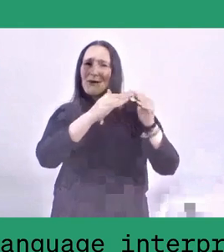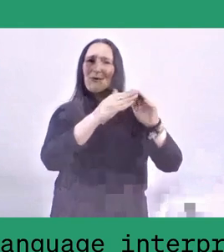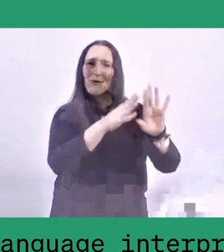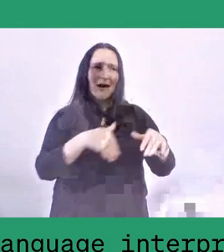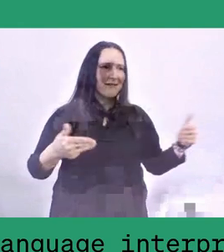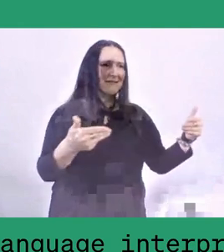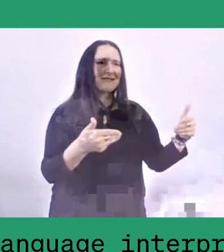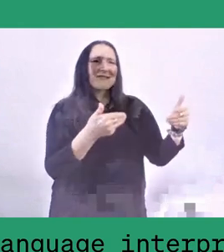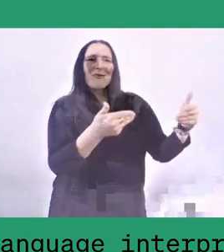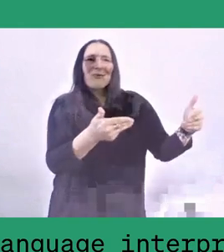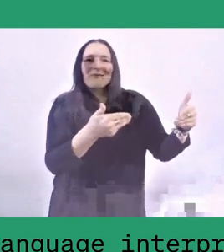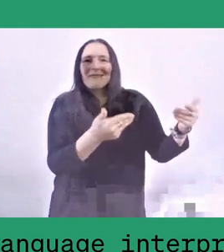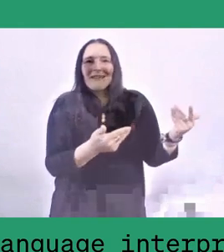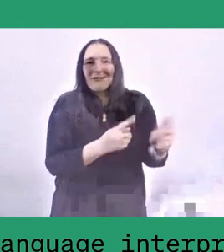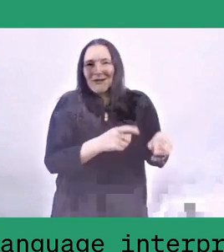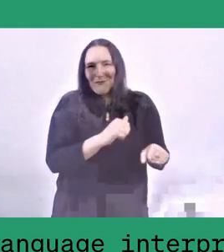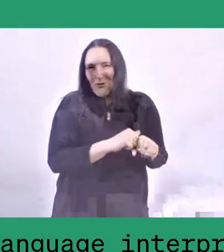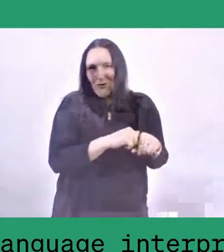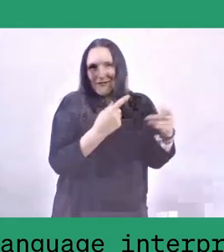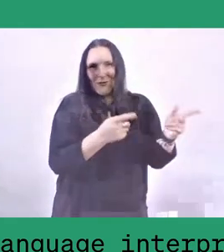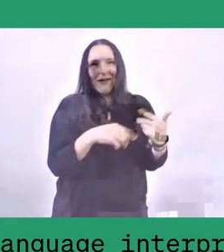Whenever people come together, there is always food,